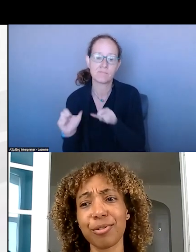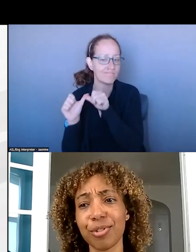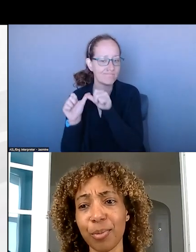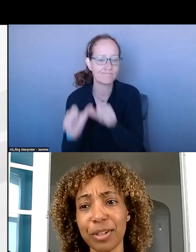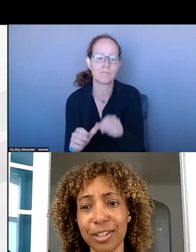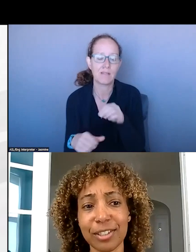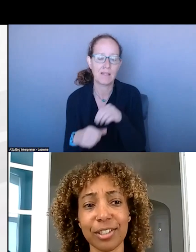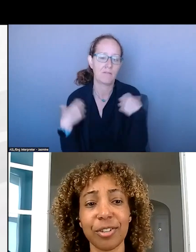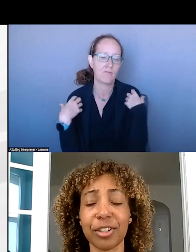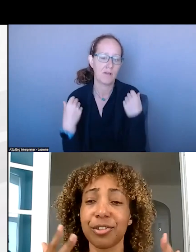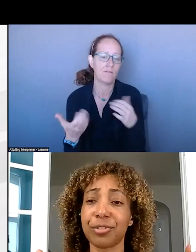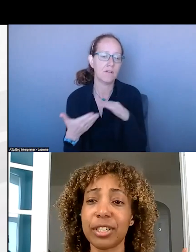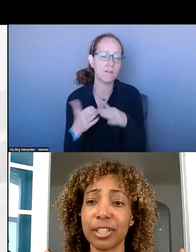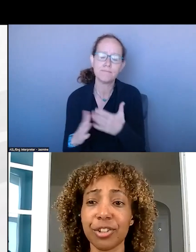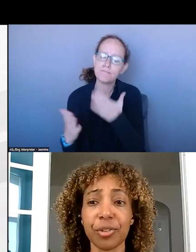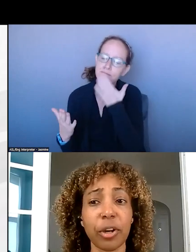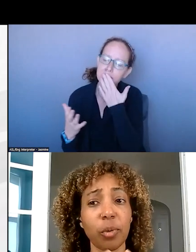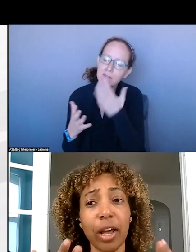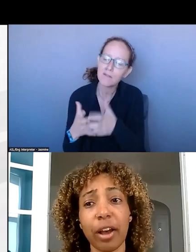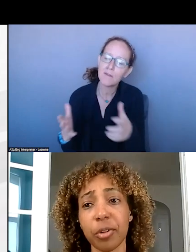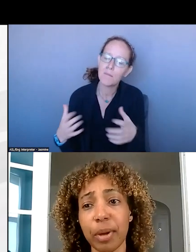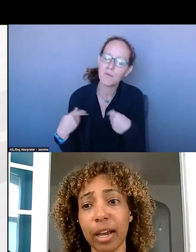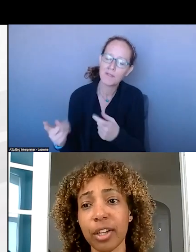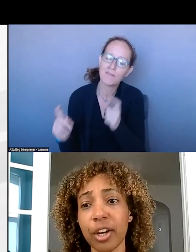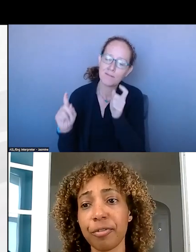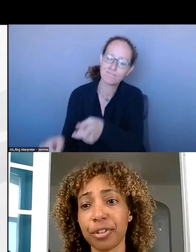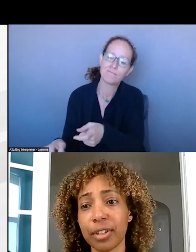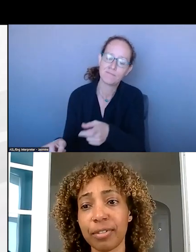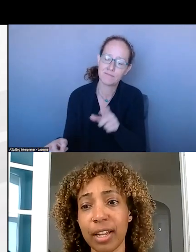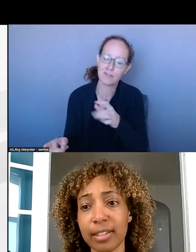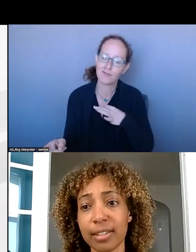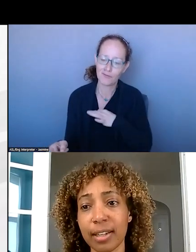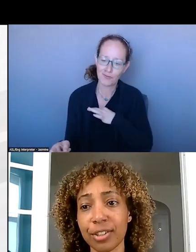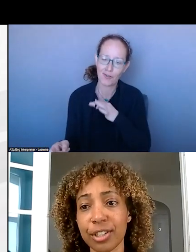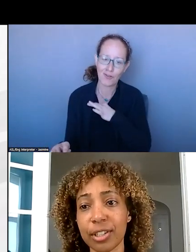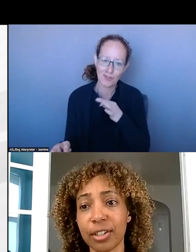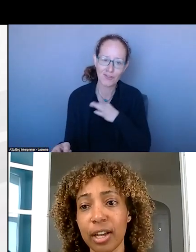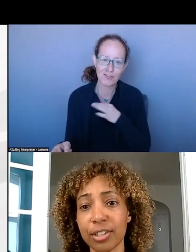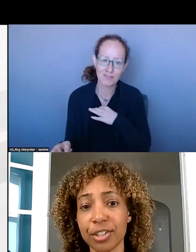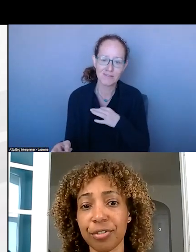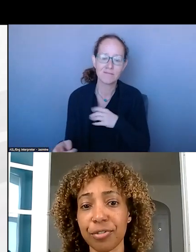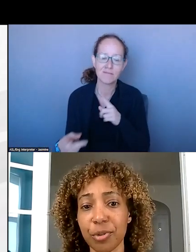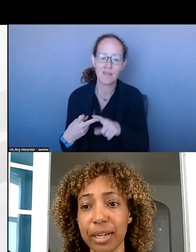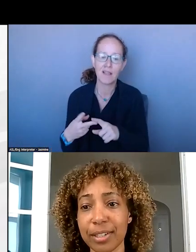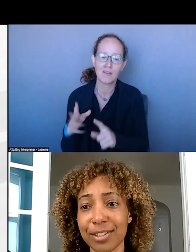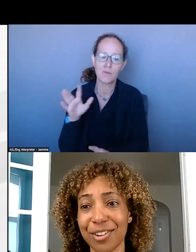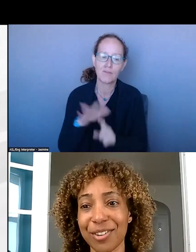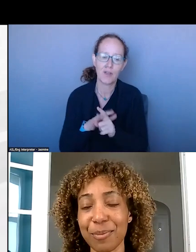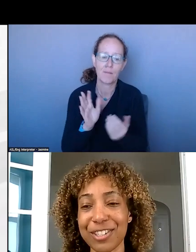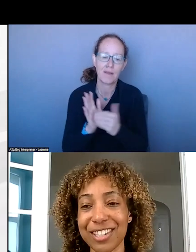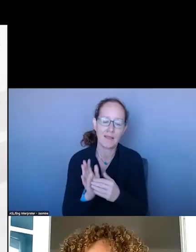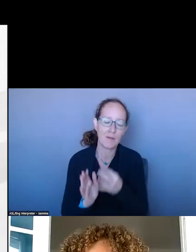THANK YOU. YOU WILL GET YOUR T-SHIRT AND WE WILL HAVE YOU BACK FOR THE LIVED LENS SECTION IN JUST A FEW MINUTES. APPRECIATE